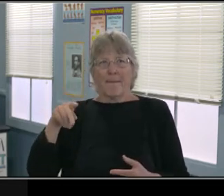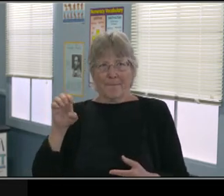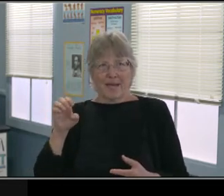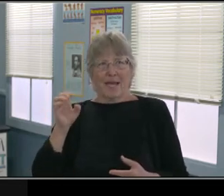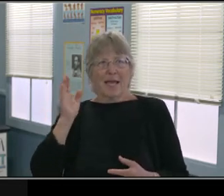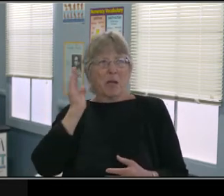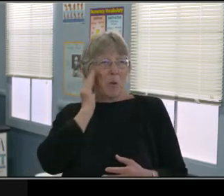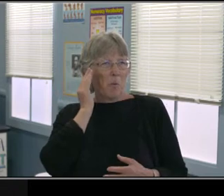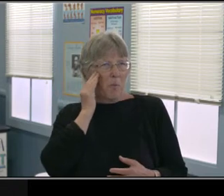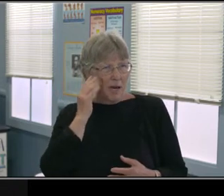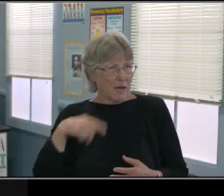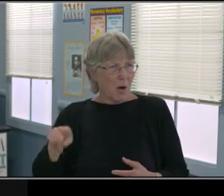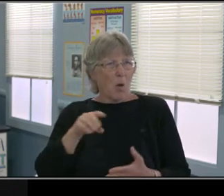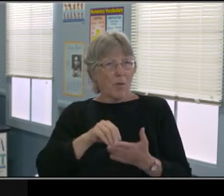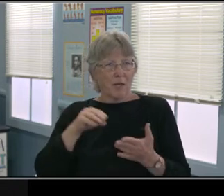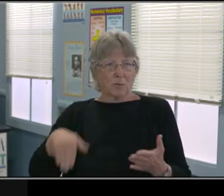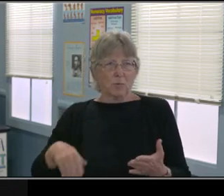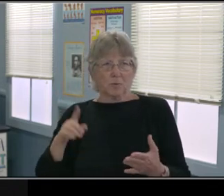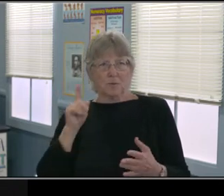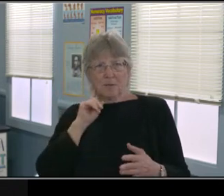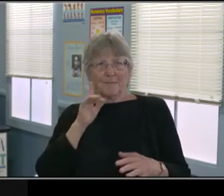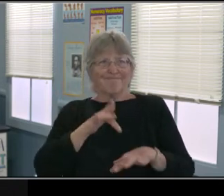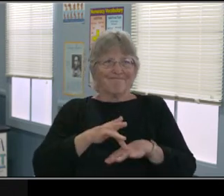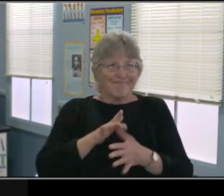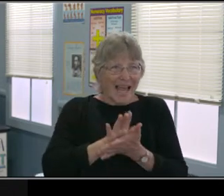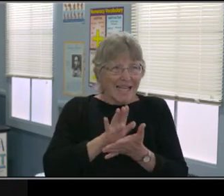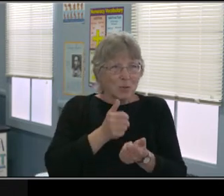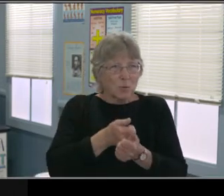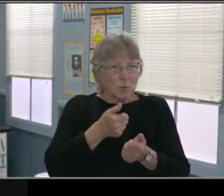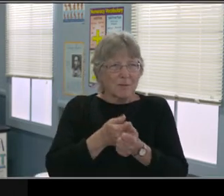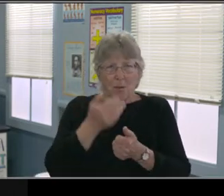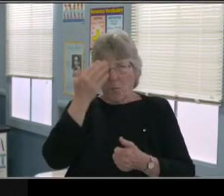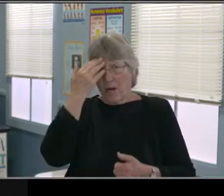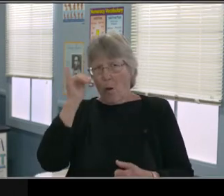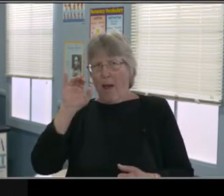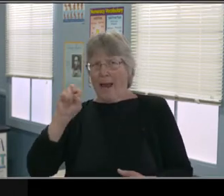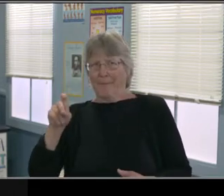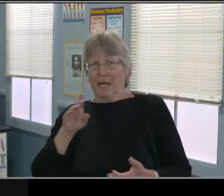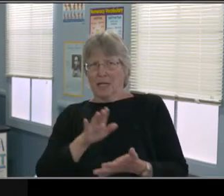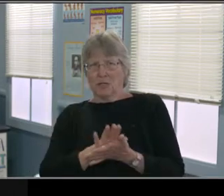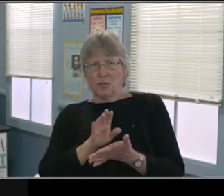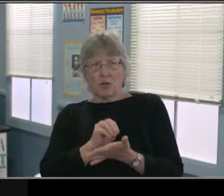So you can be assured that if for some reason say during distance learning, you don't want speech